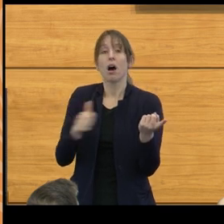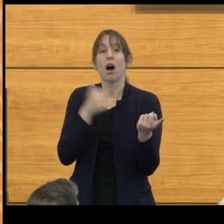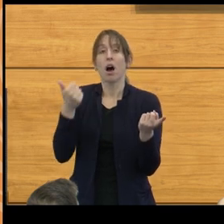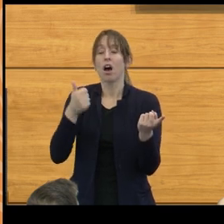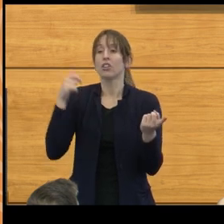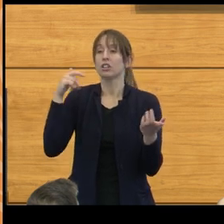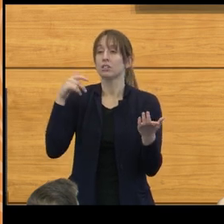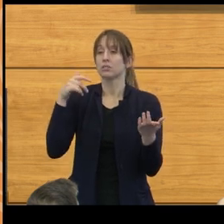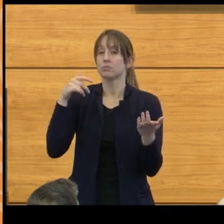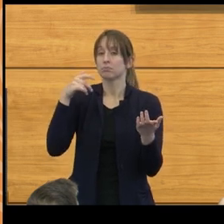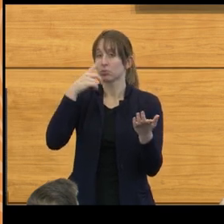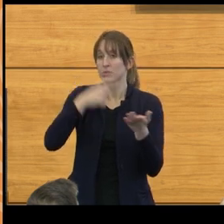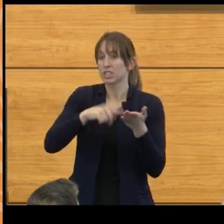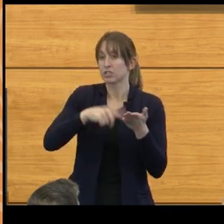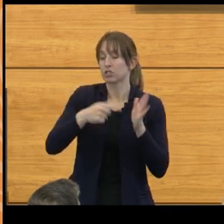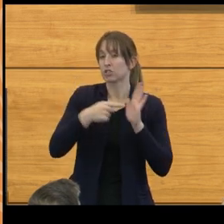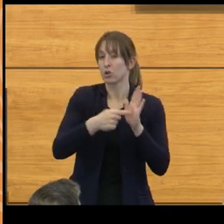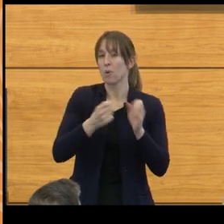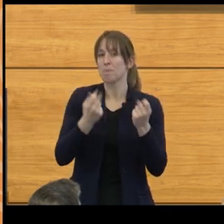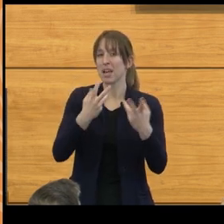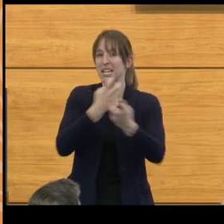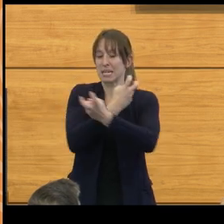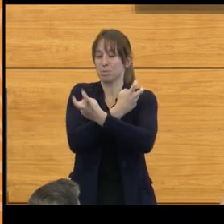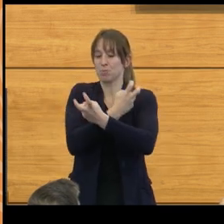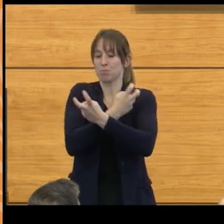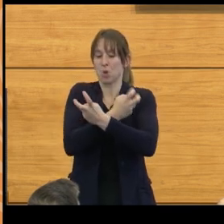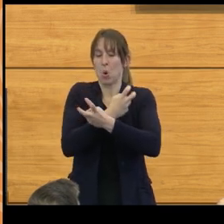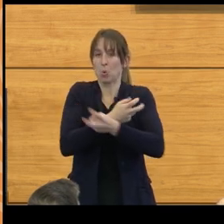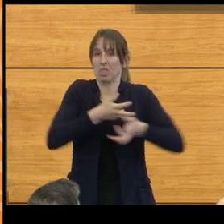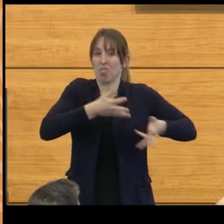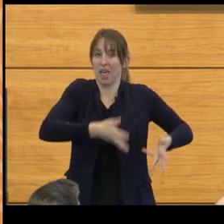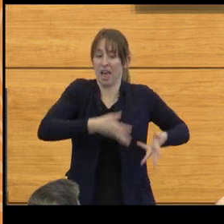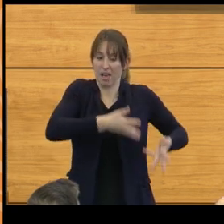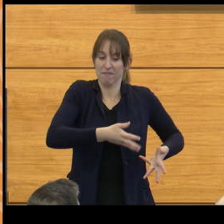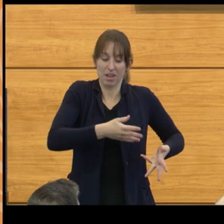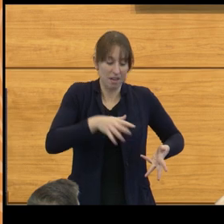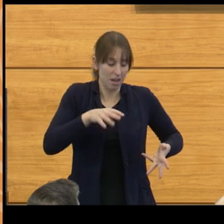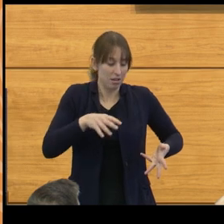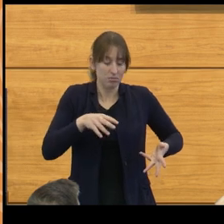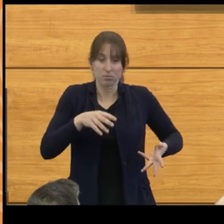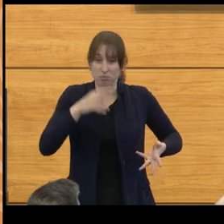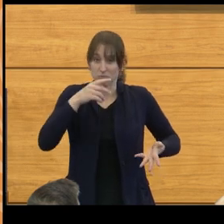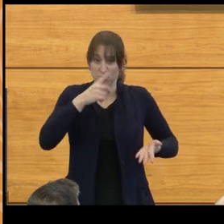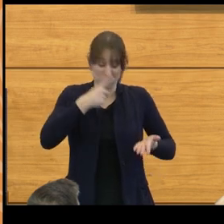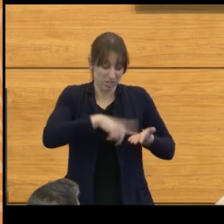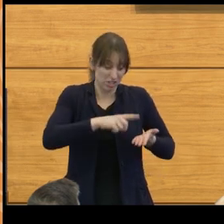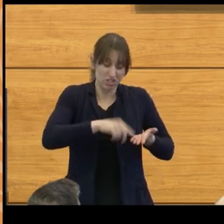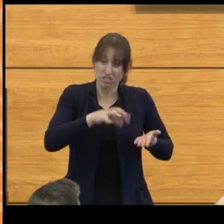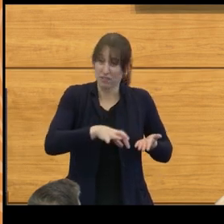skeletal remains in which hydrocephalus is evident, because of the way the calvarium is formed and the size of it.